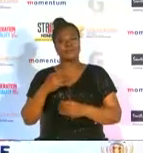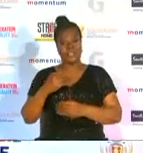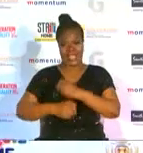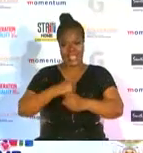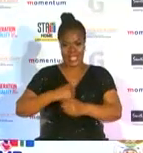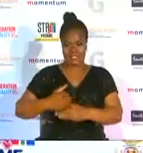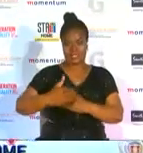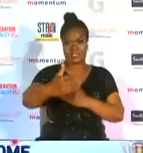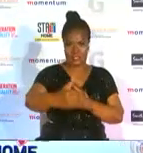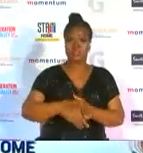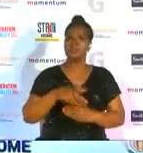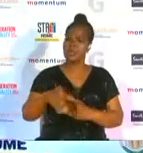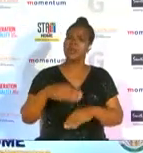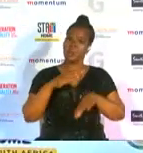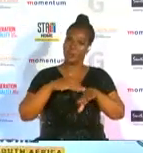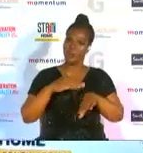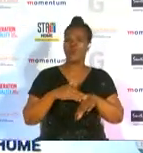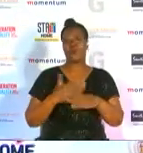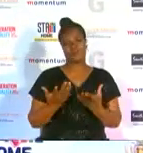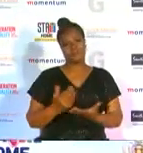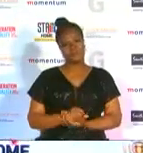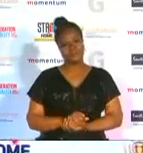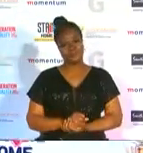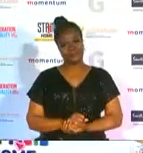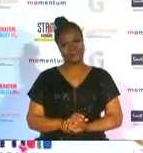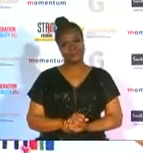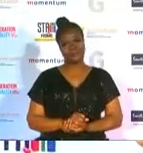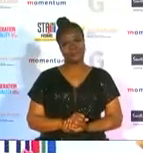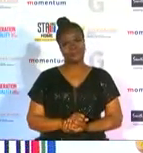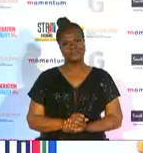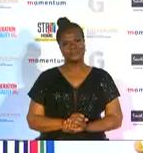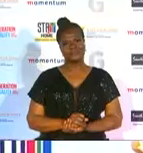and we can get even more hopefully thank you so much you heard it from